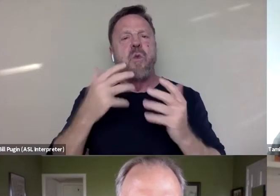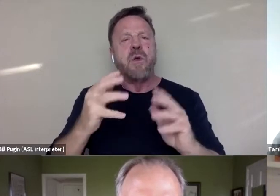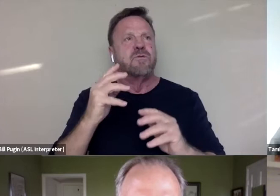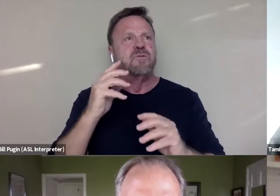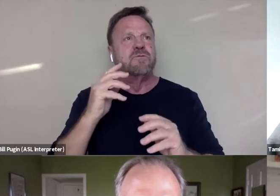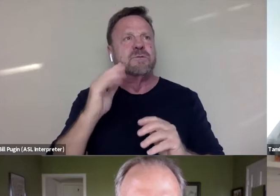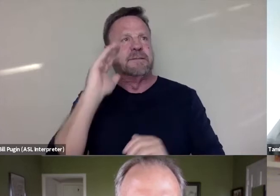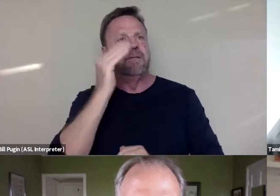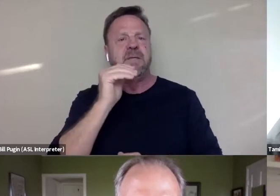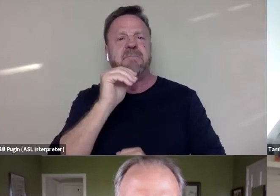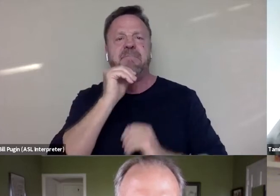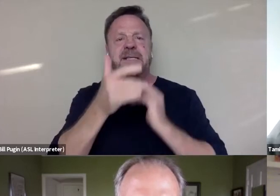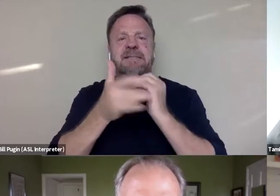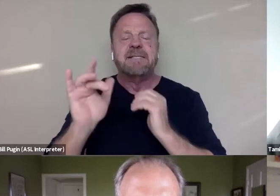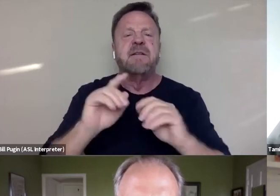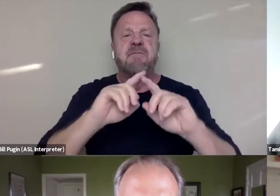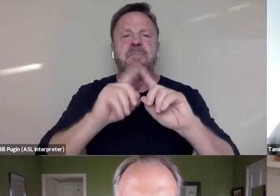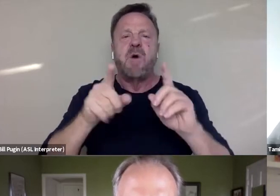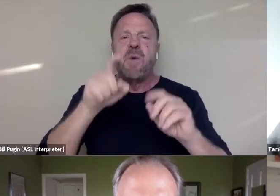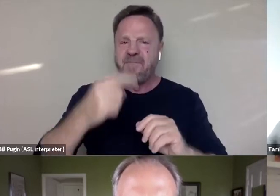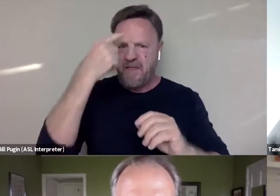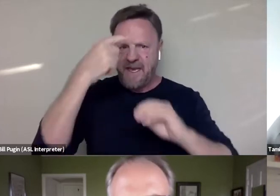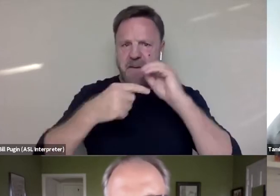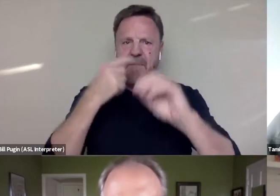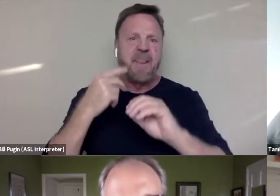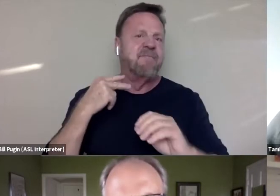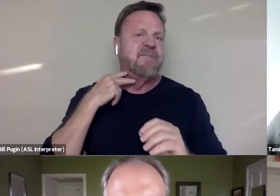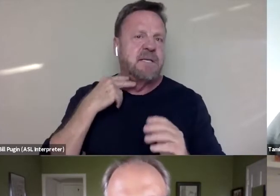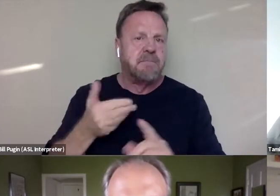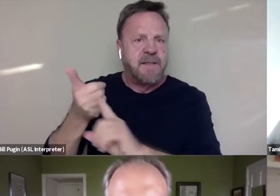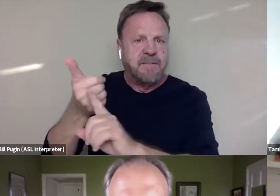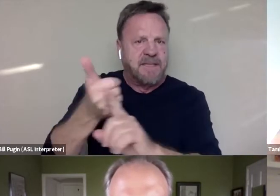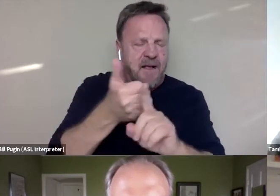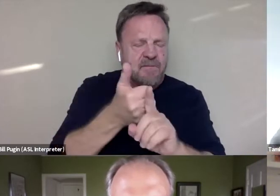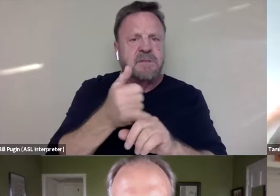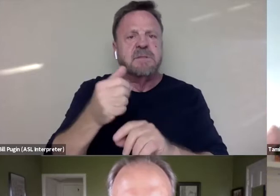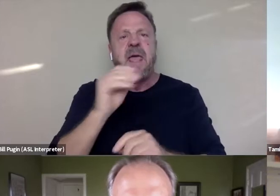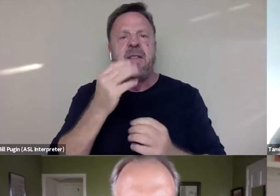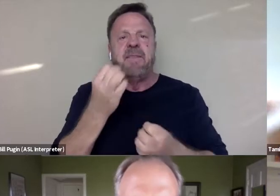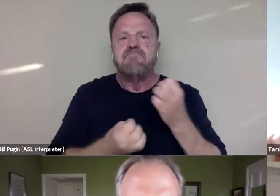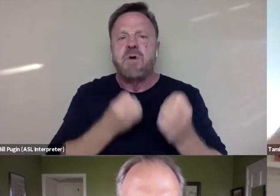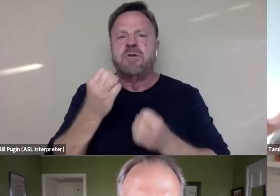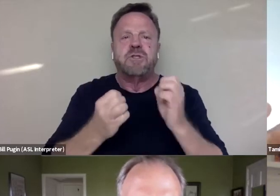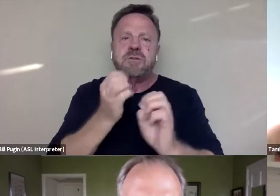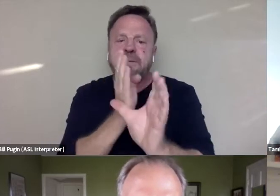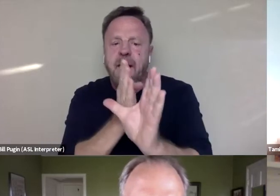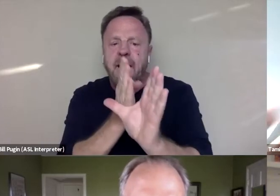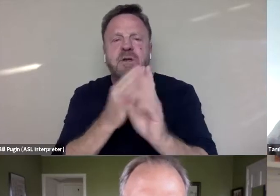when we have to obviously think about the victim themselves and their emotional sort of psychological and physical well-being.